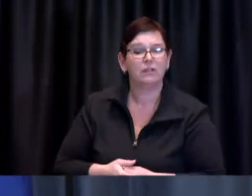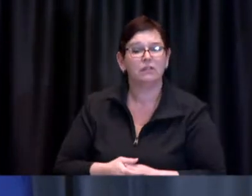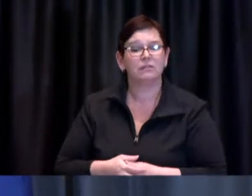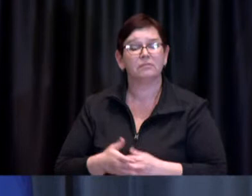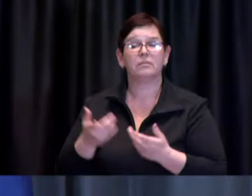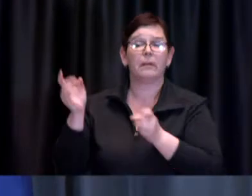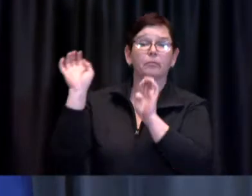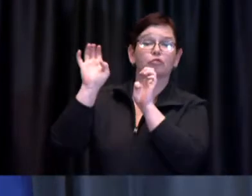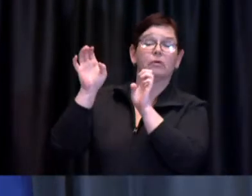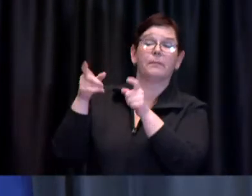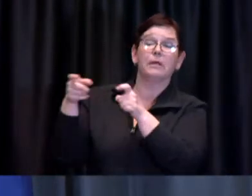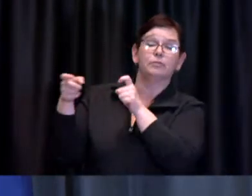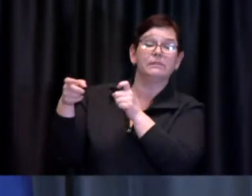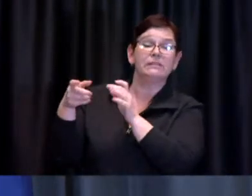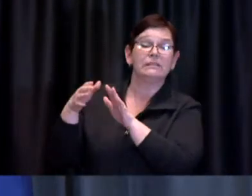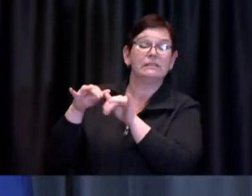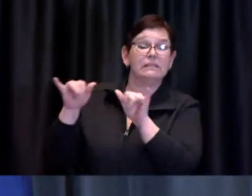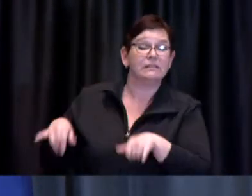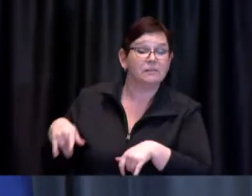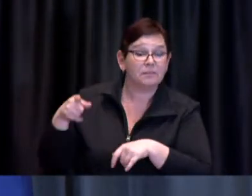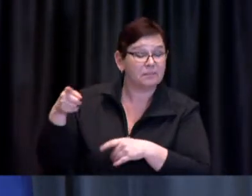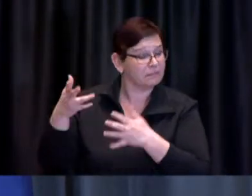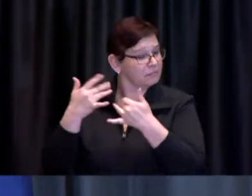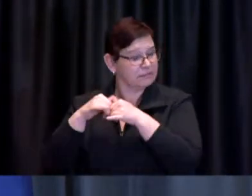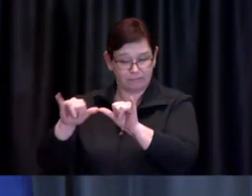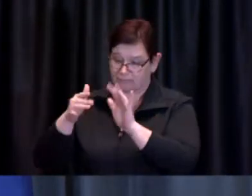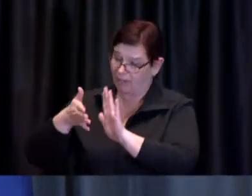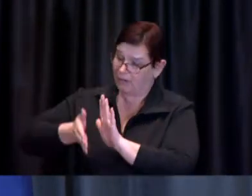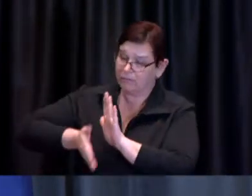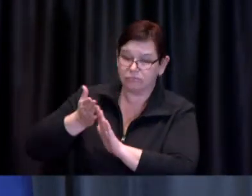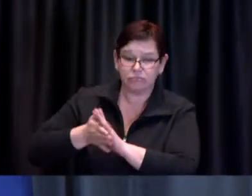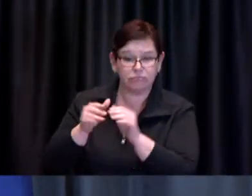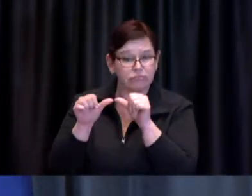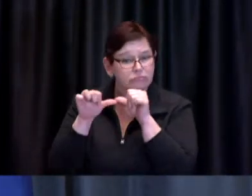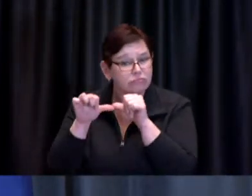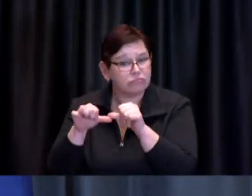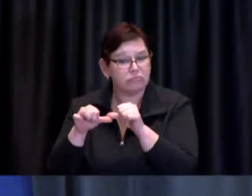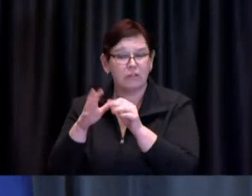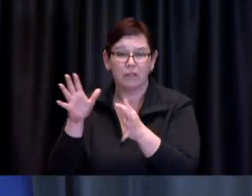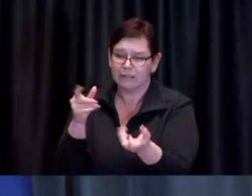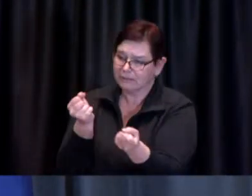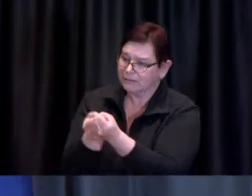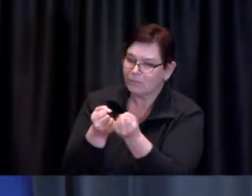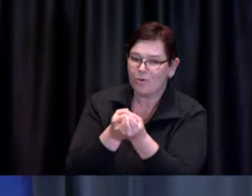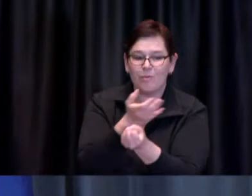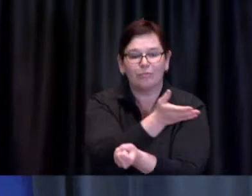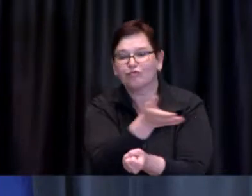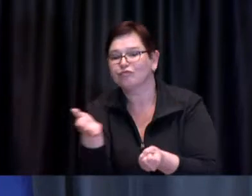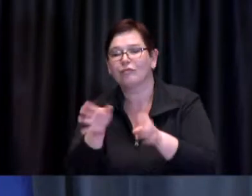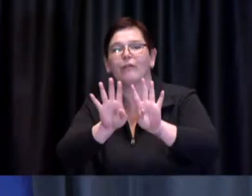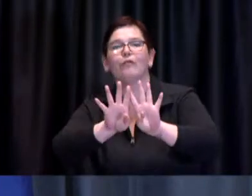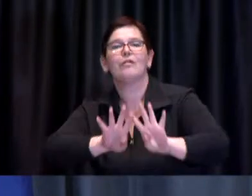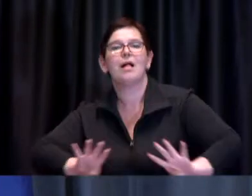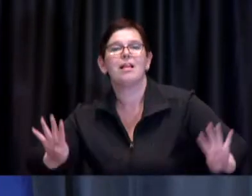24 hours per day, in support of all frontline and vaccine clinic operations. In closing,